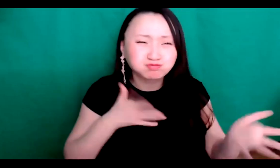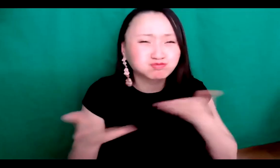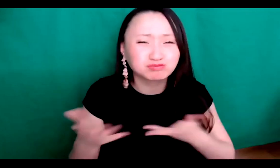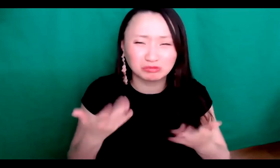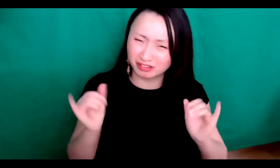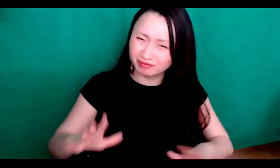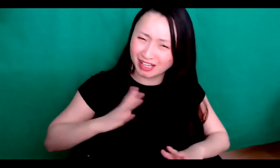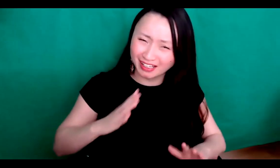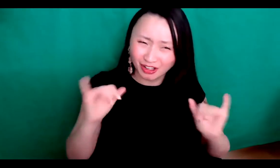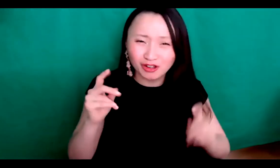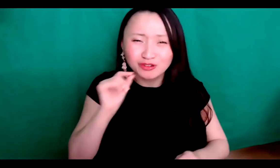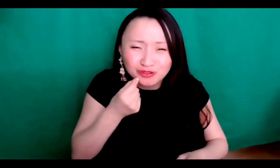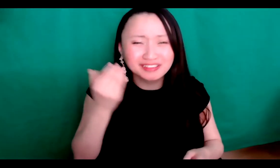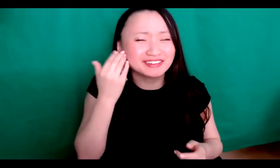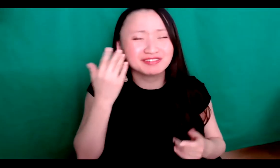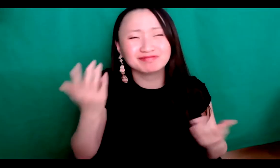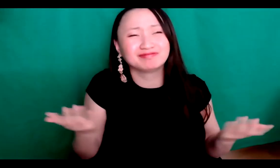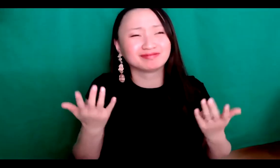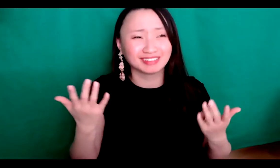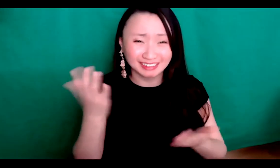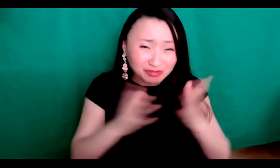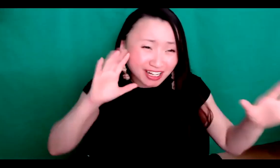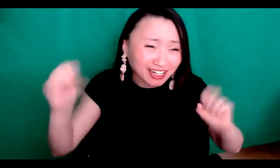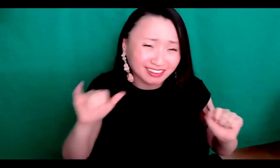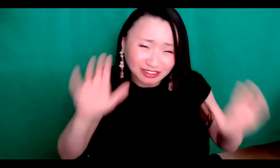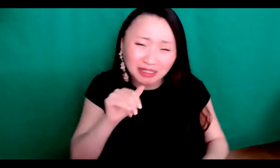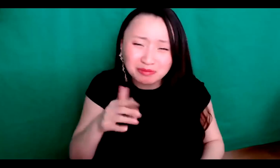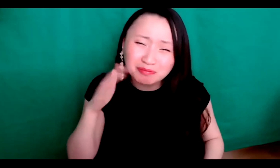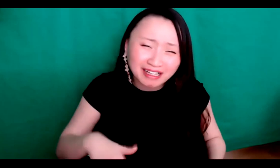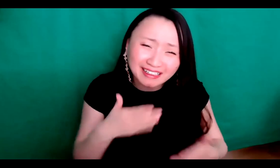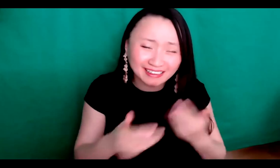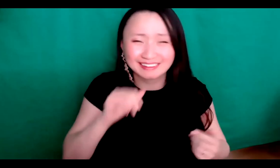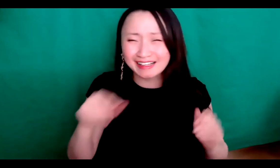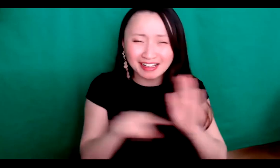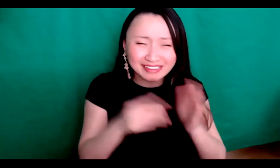to do X, Y and Z and I think why do. Why can I decide that for myself being